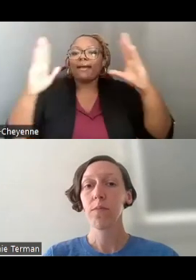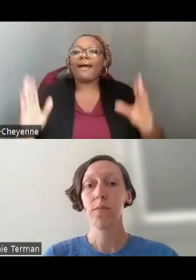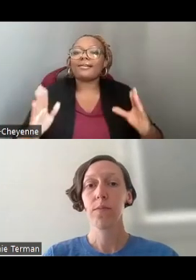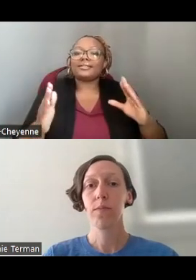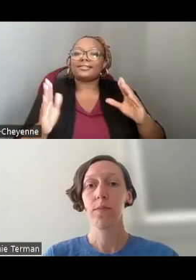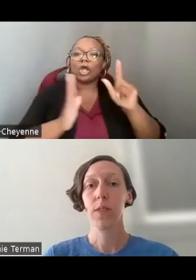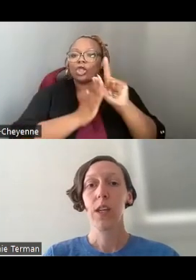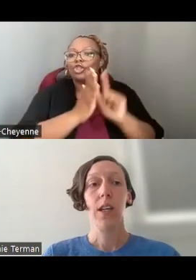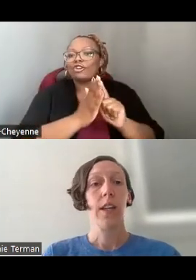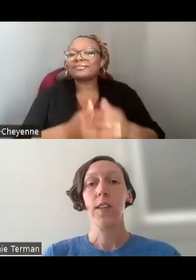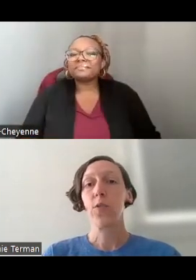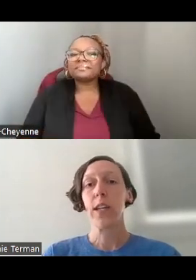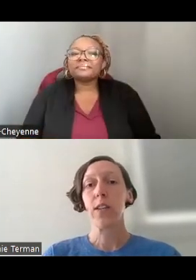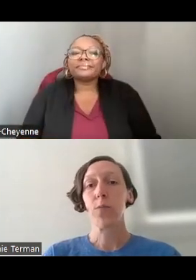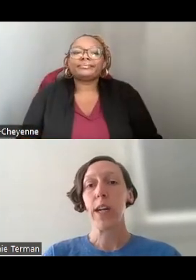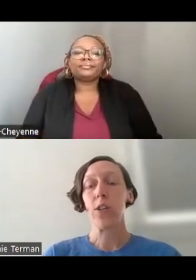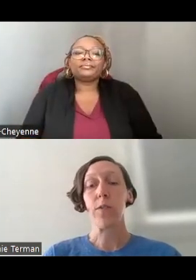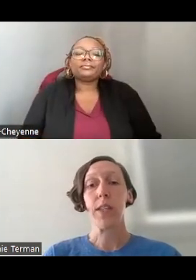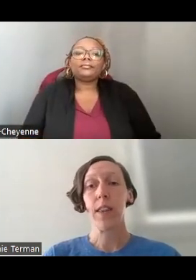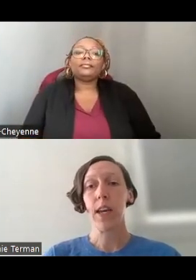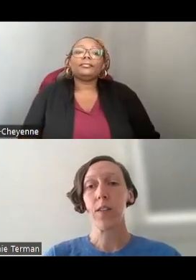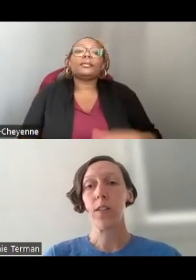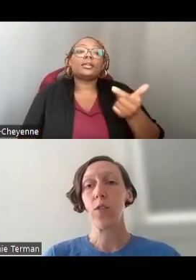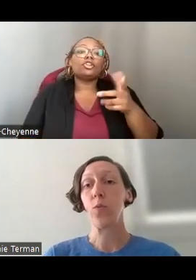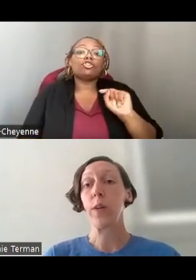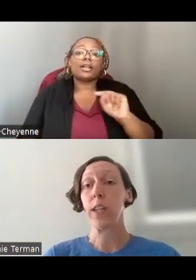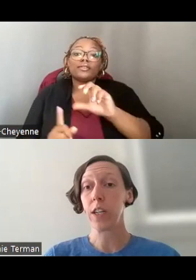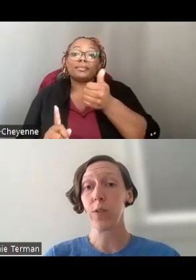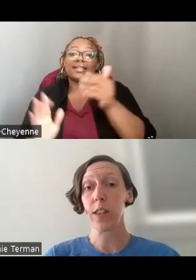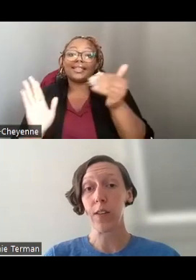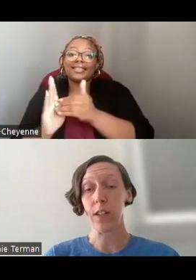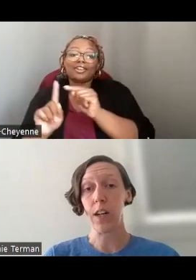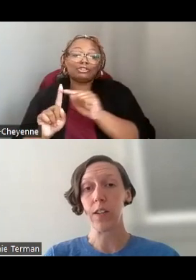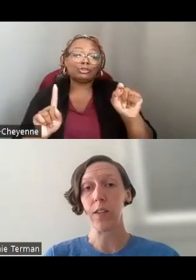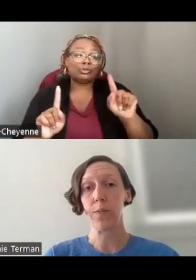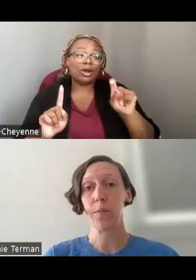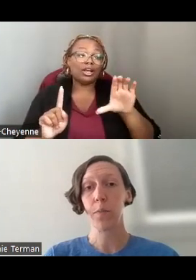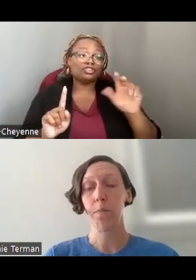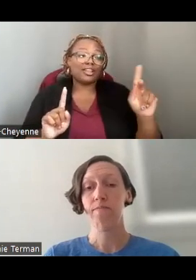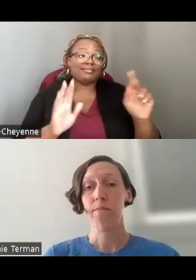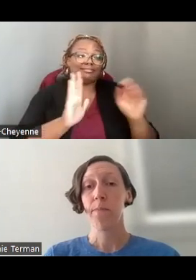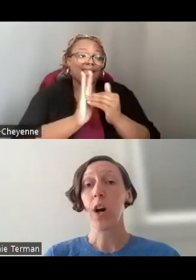THESE GRANTS RANGE FROM TEN THOUSAND TO ONE HUNDRED THOUSAND DOLLARS.